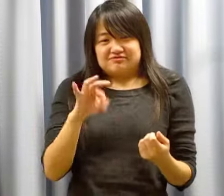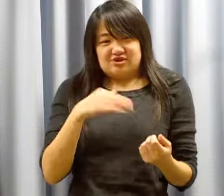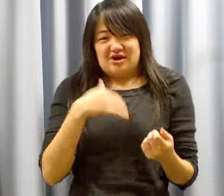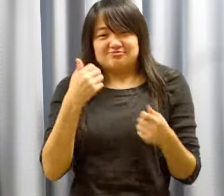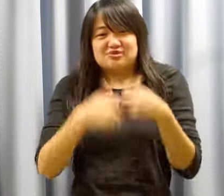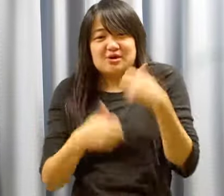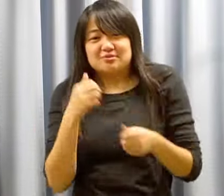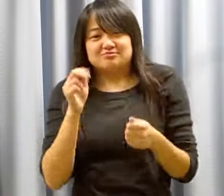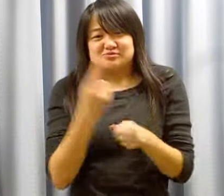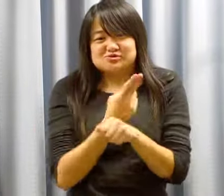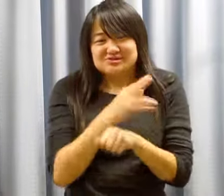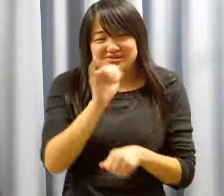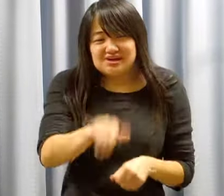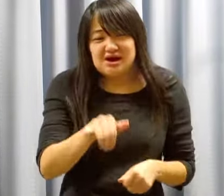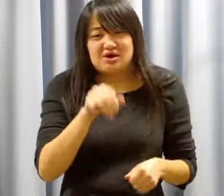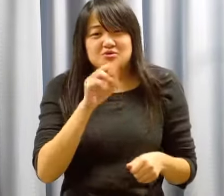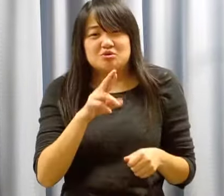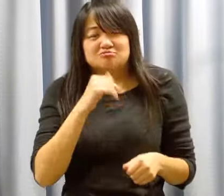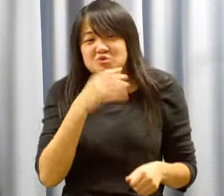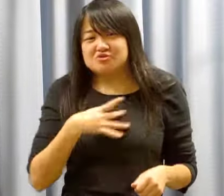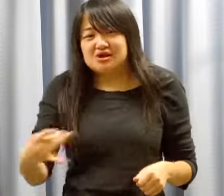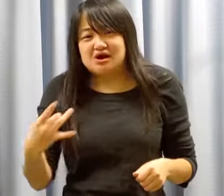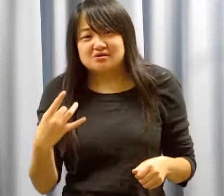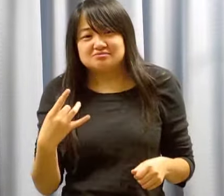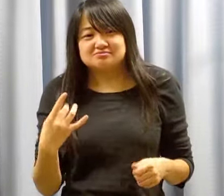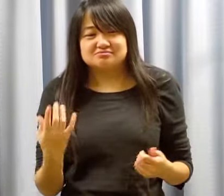Maybe you had an issue using this device? Or you didn't like it?